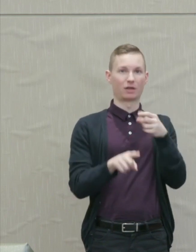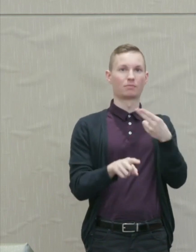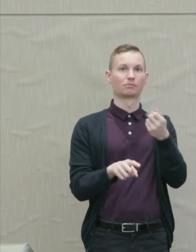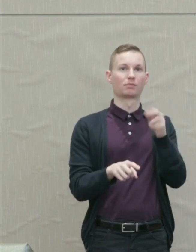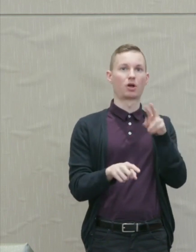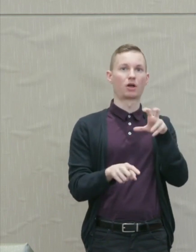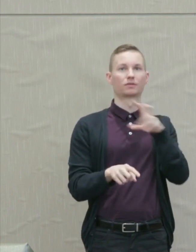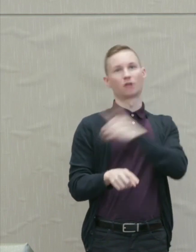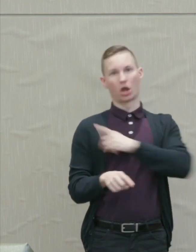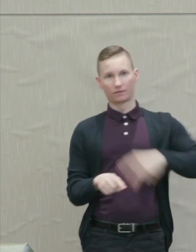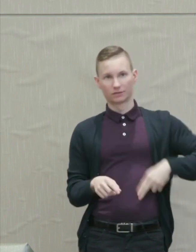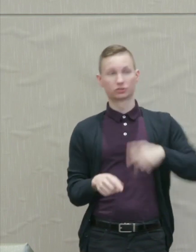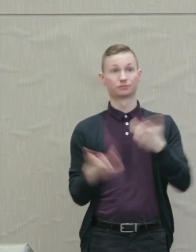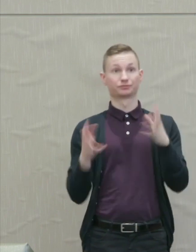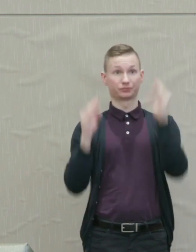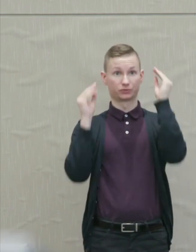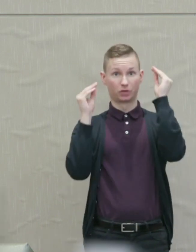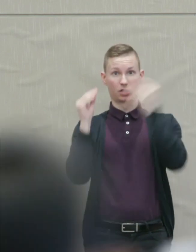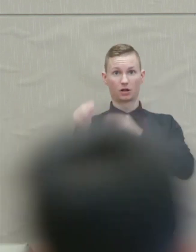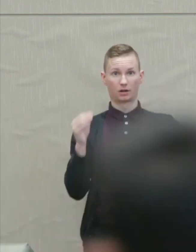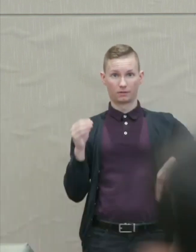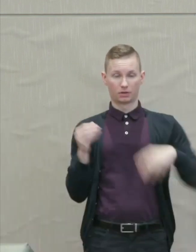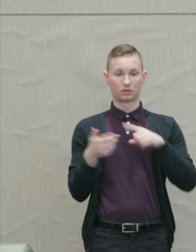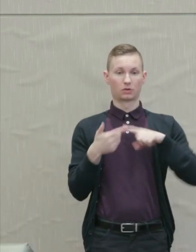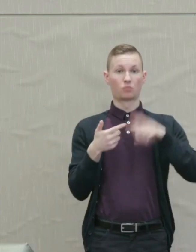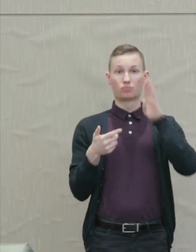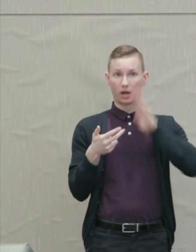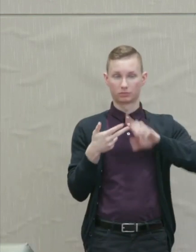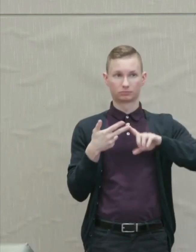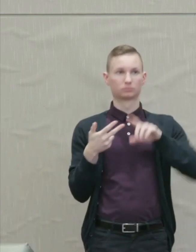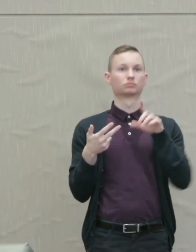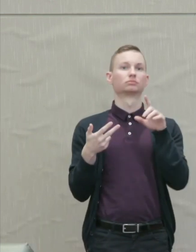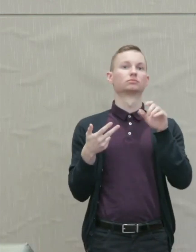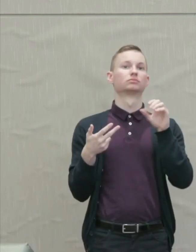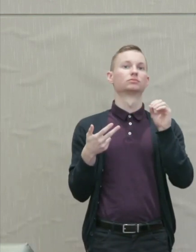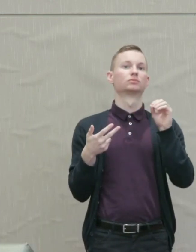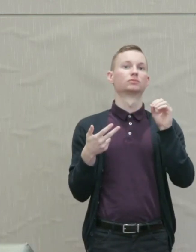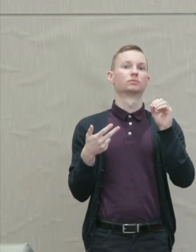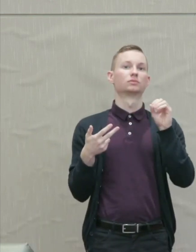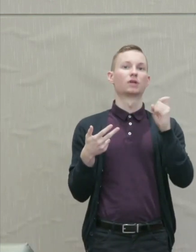She has taught at Harvard University, Brown University, and Oxford University.